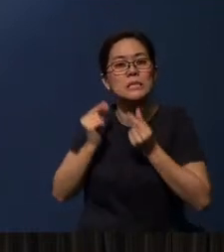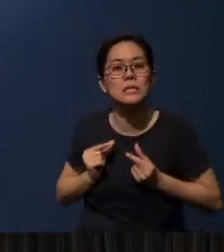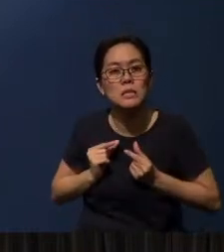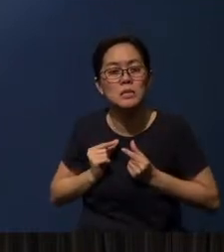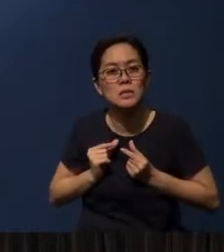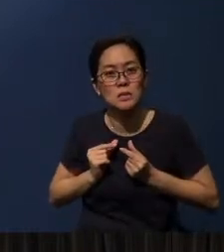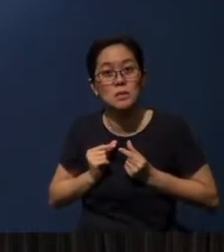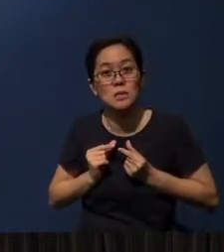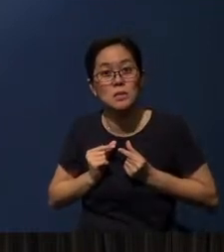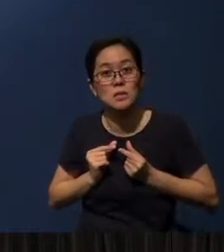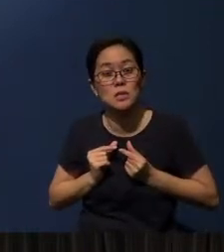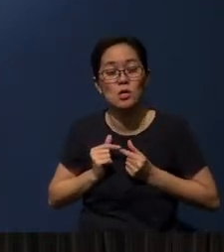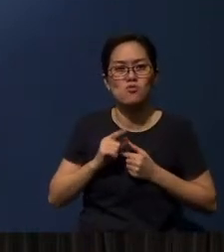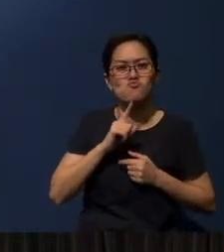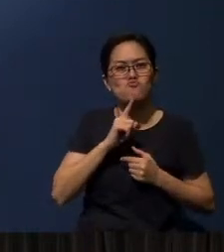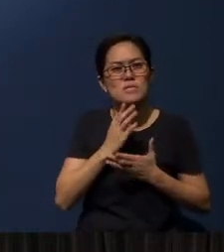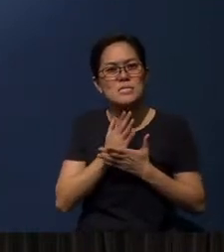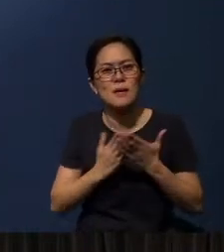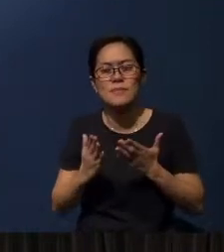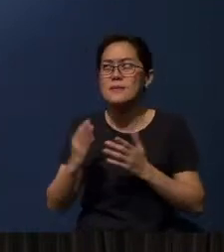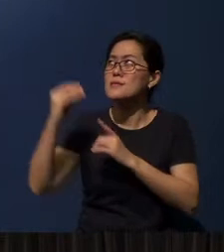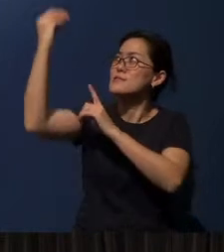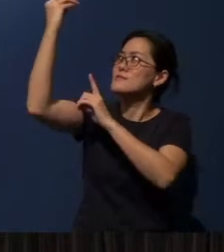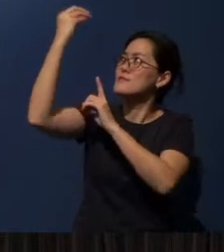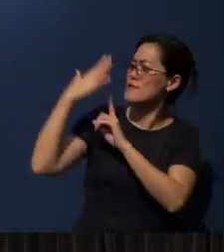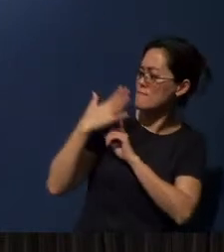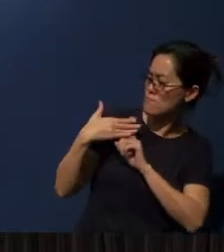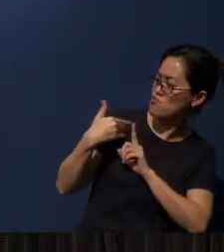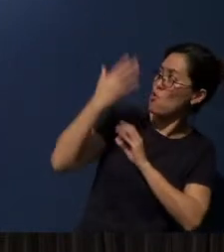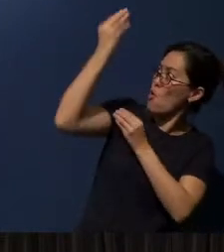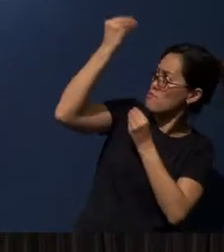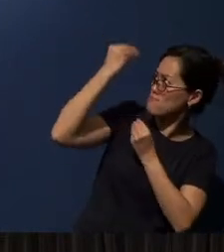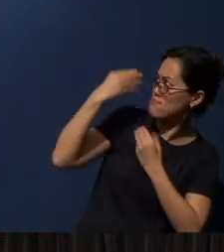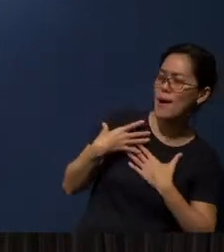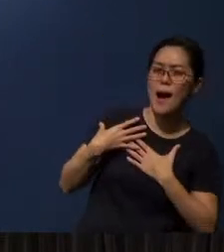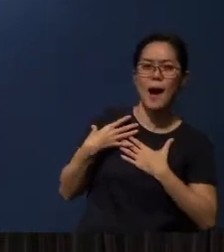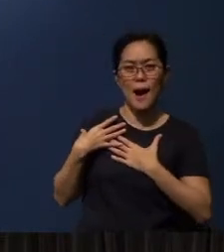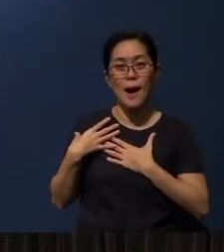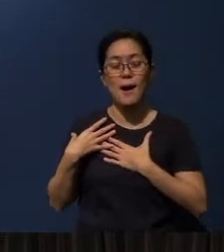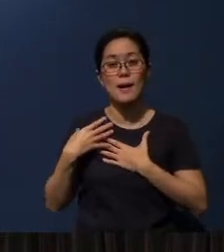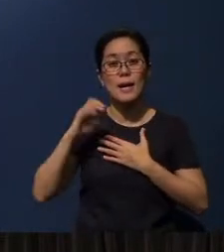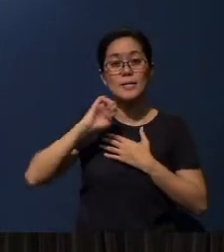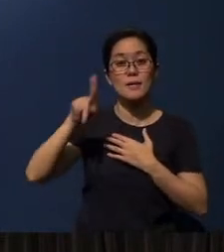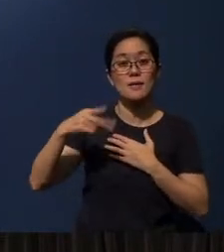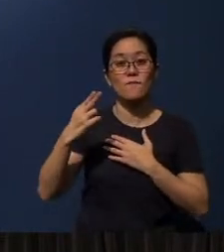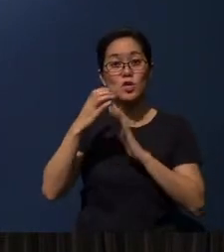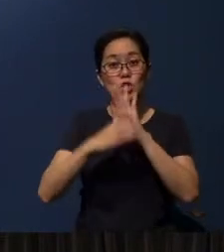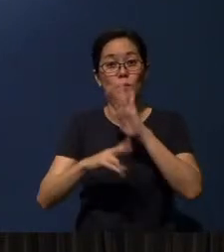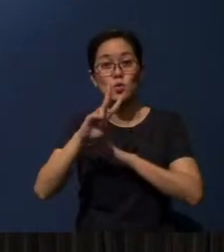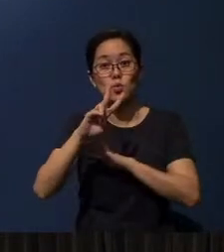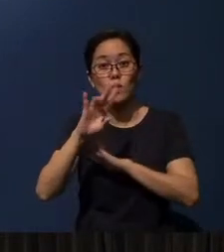It is really something persuaded to us, upon us, by God. And that’s what Ephesians chapter 2, verse 8 and 9 says -